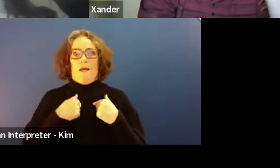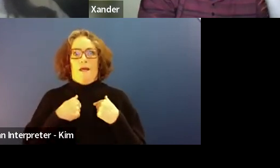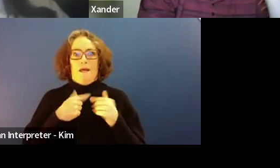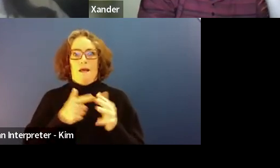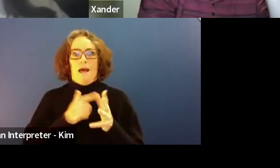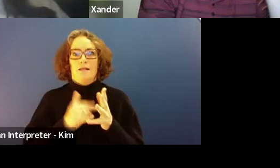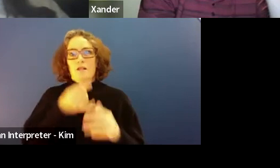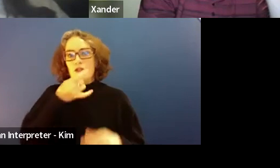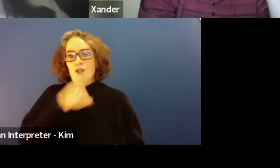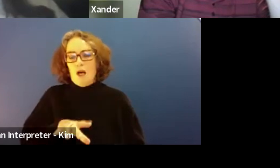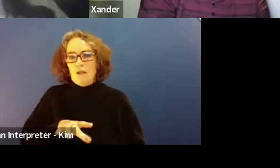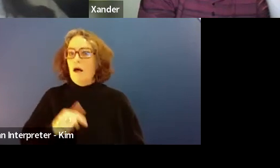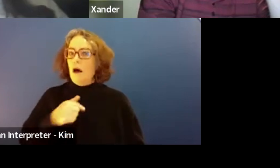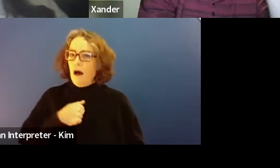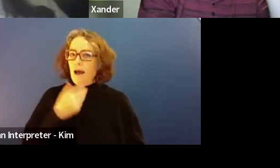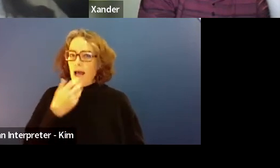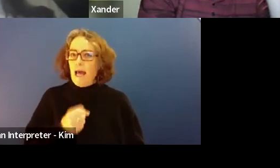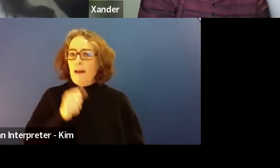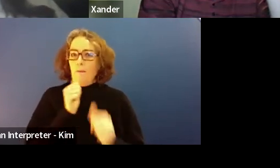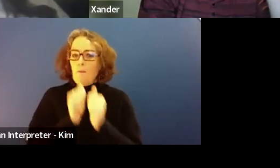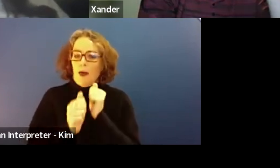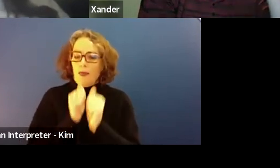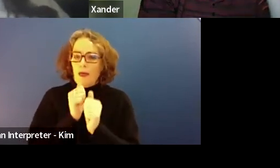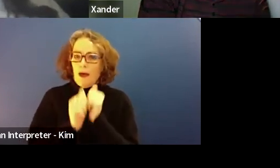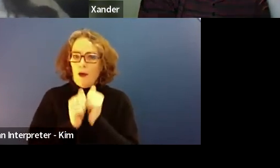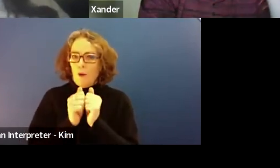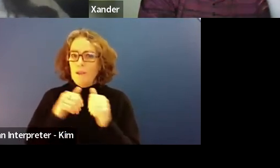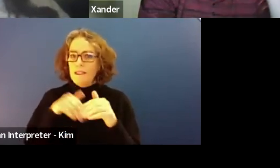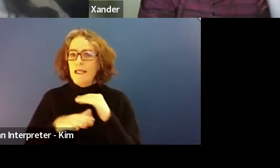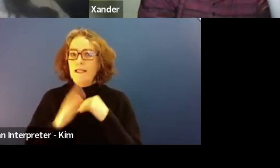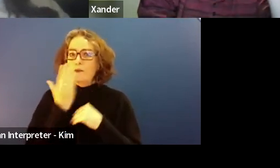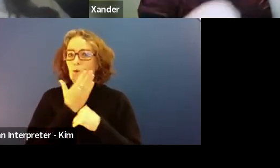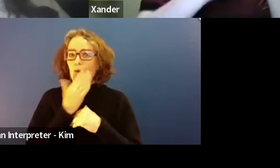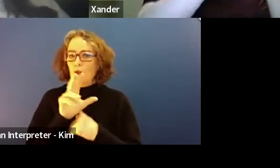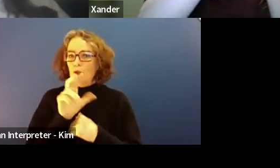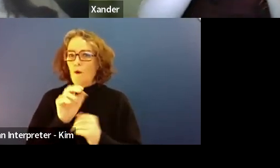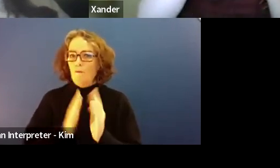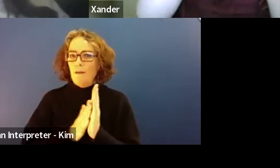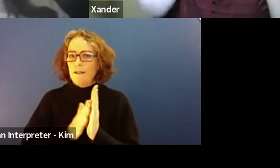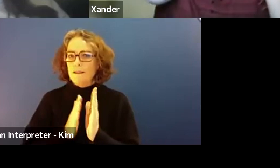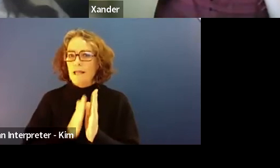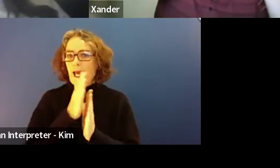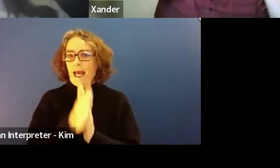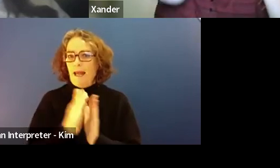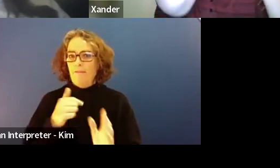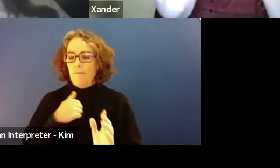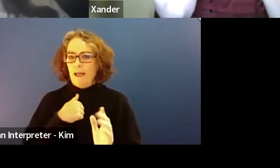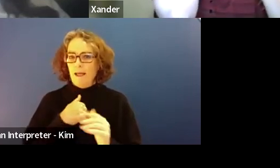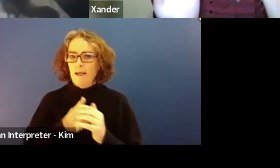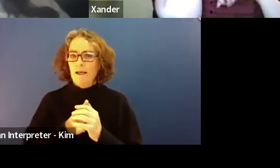I had an older brother who was already in the system a good 12 months before me. And those, a lot of times, growing up where.